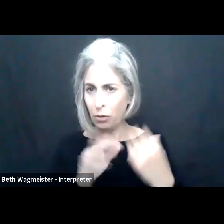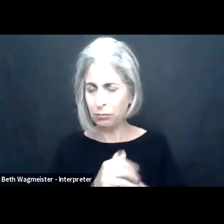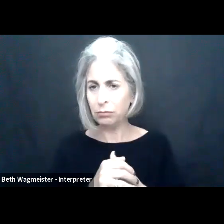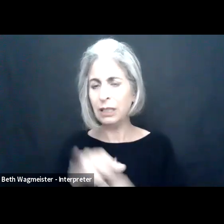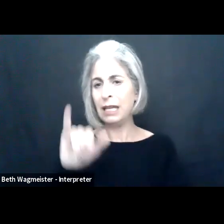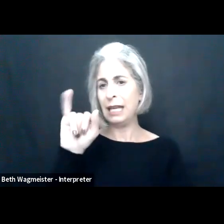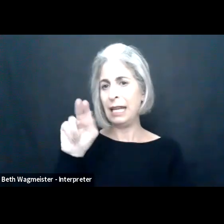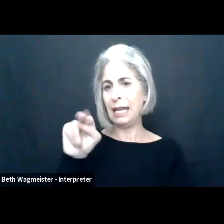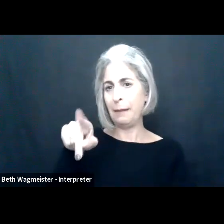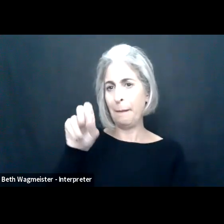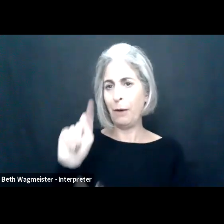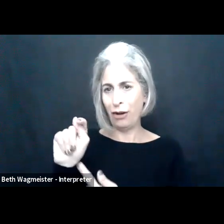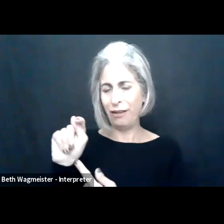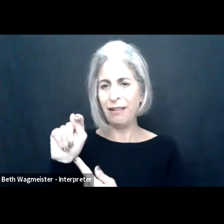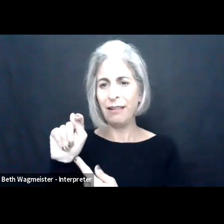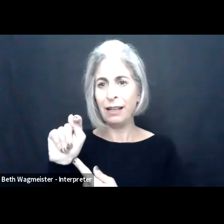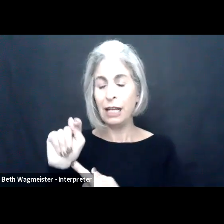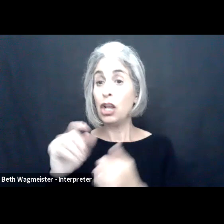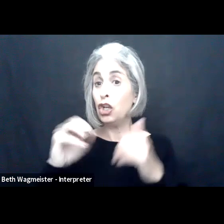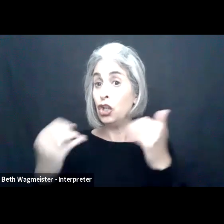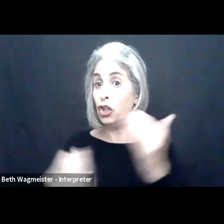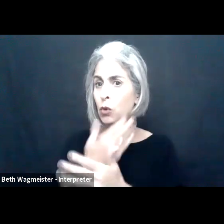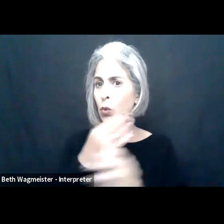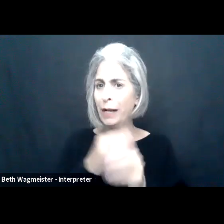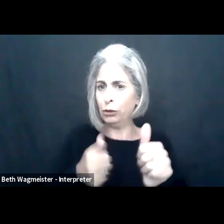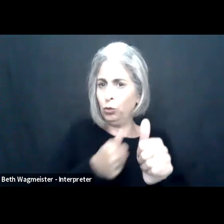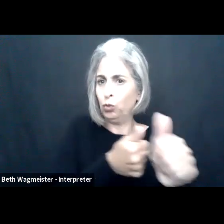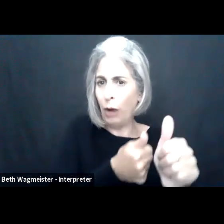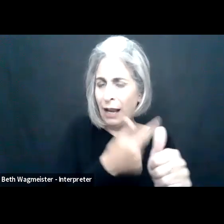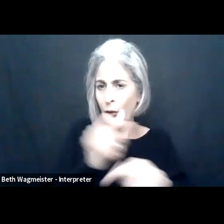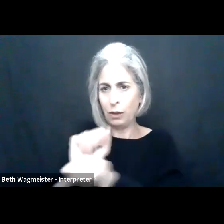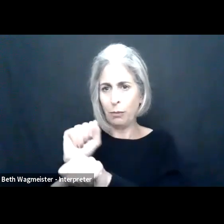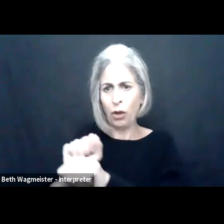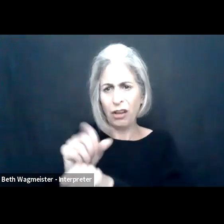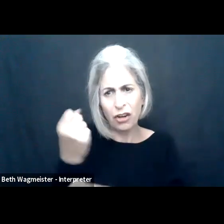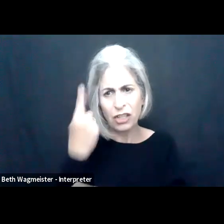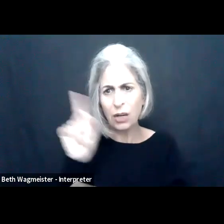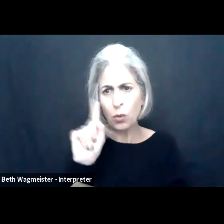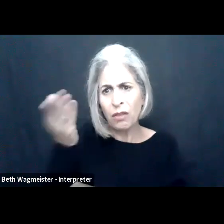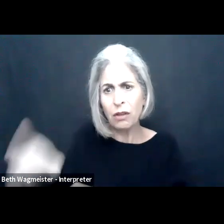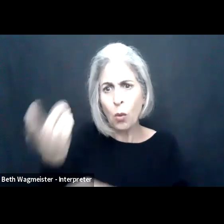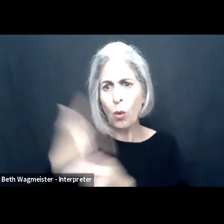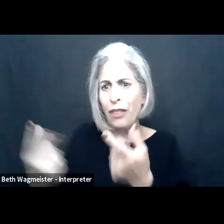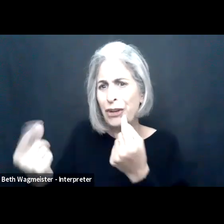managing performance by inputs. You know, and we have so many leaders who are developing new ways to track